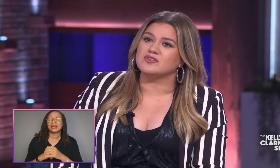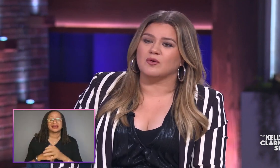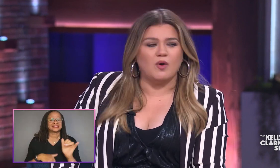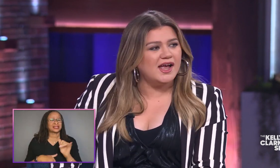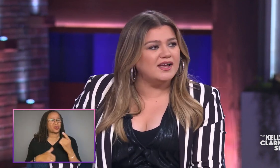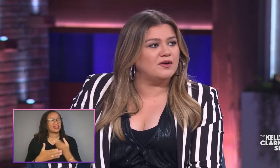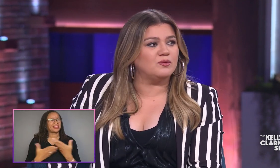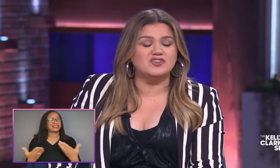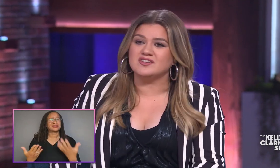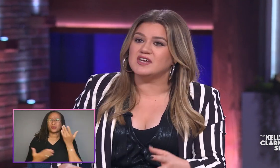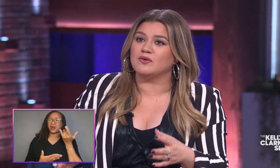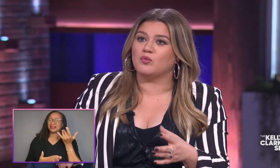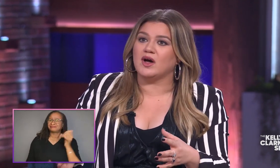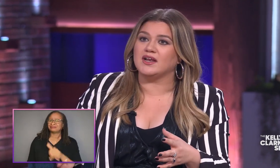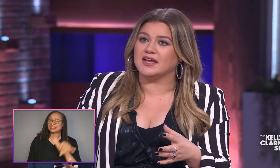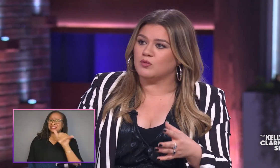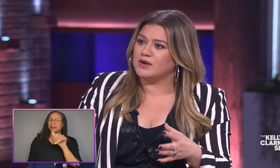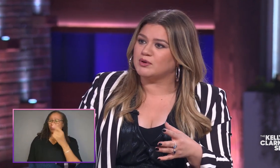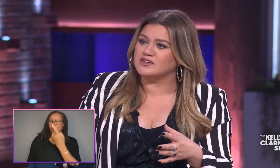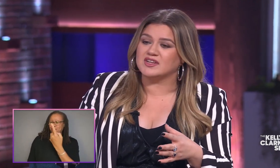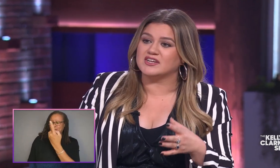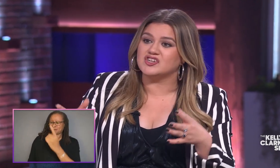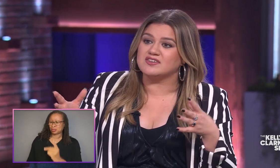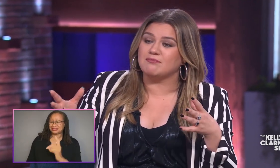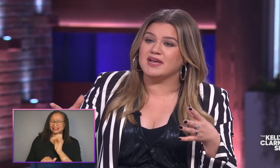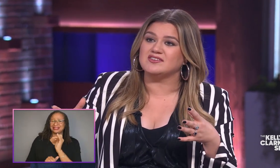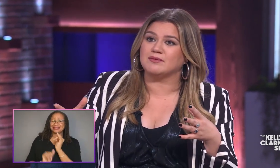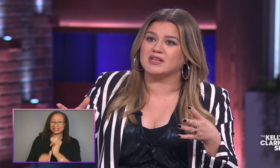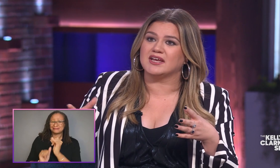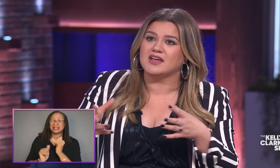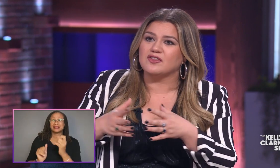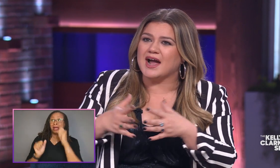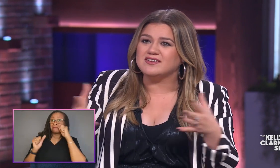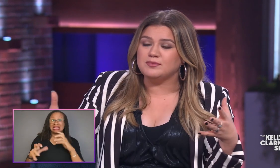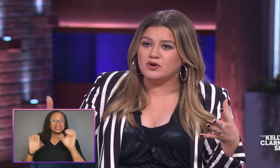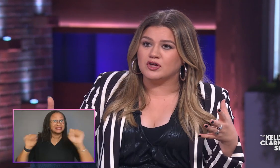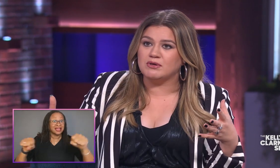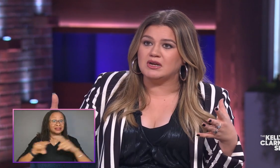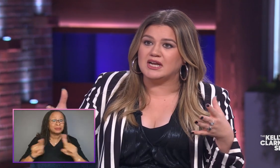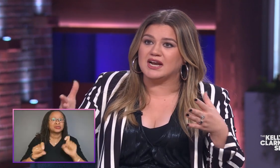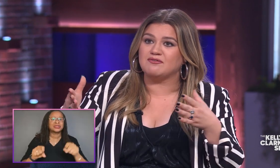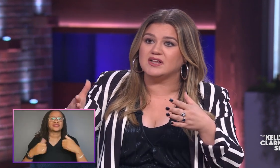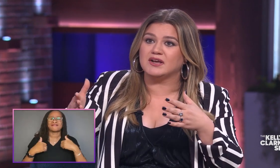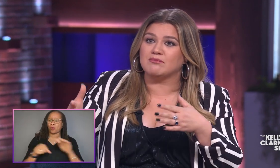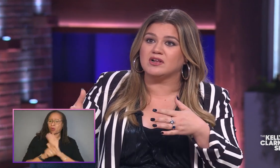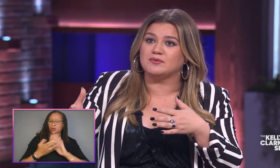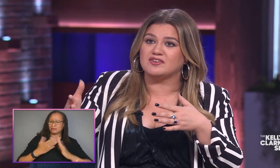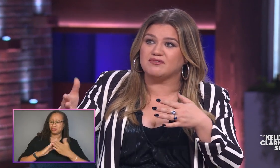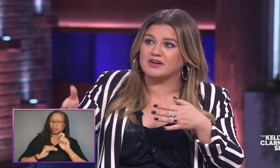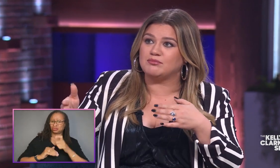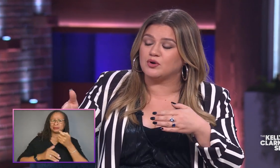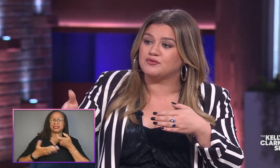where it's like why are we just seeing one like one person? Like she is amazing but like there has to be a whole community. And I feel like Marlee was it very important